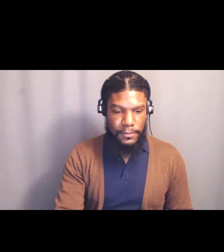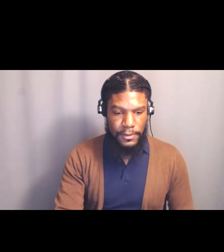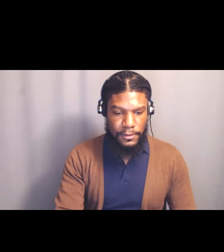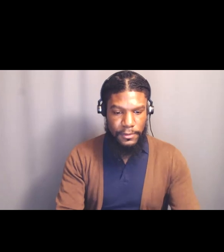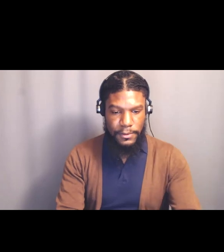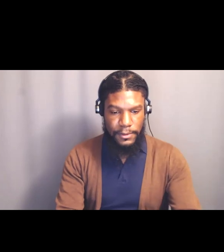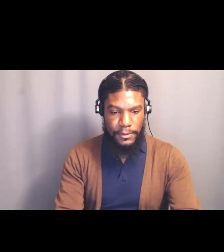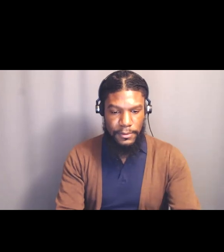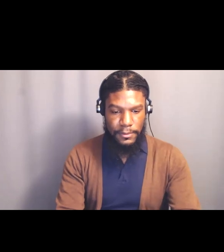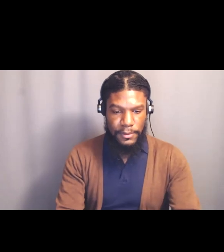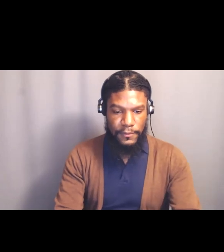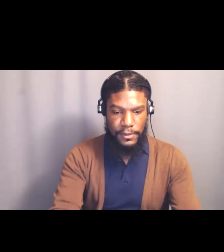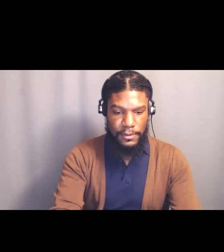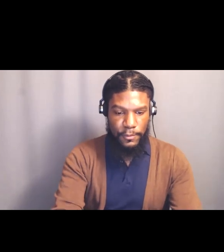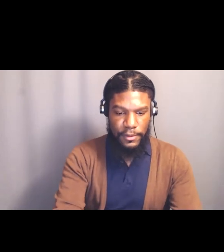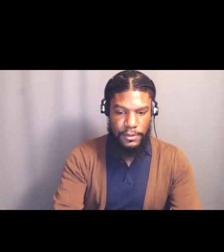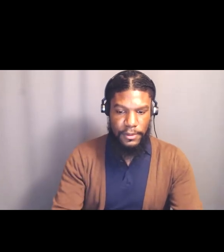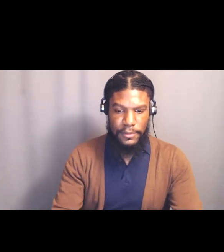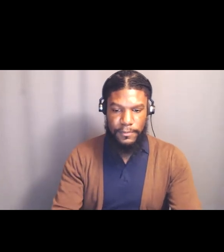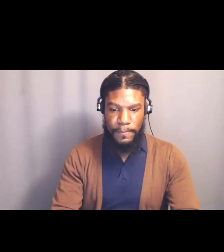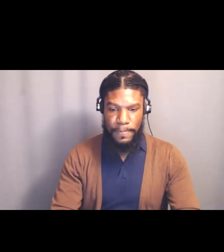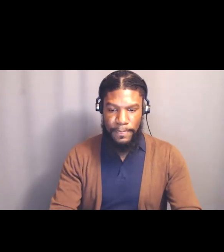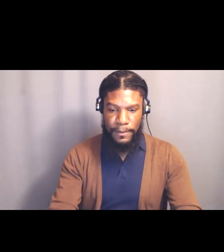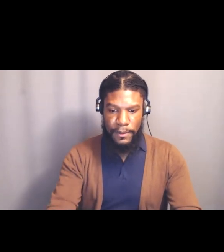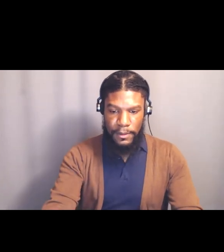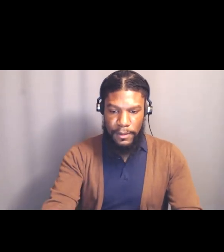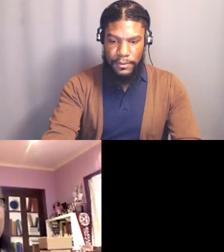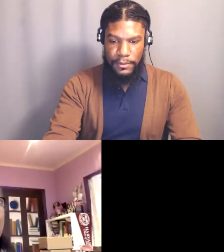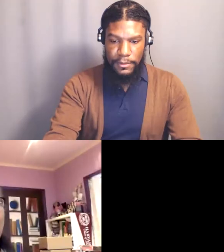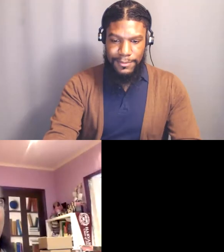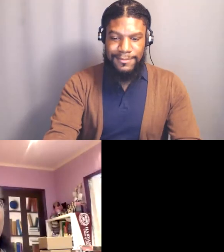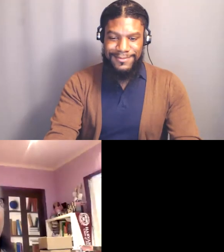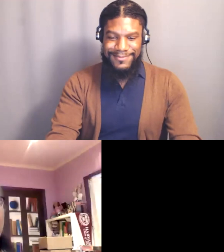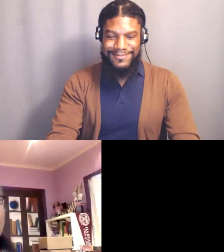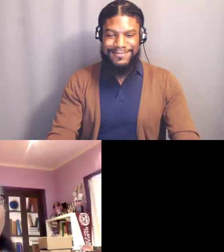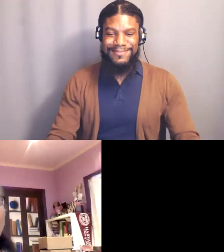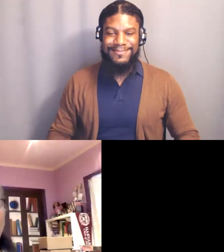I'll share mine, I wasn't here last Wednesday, I apologize, this is Chasity, to hear what others wrote,